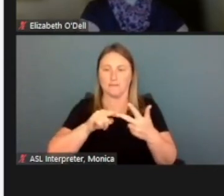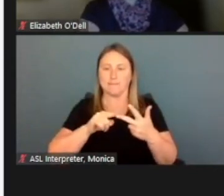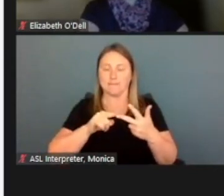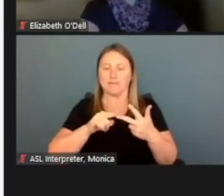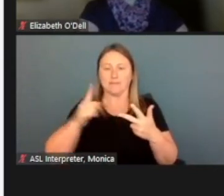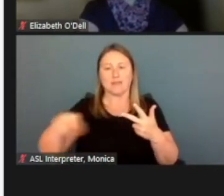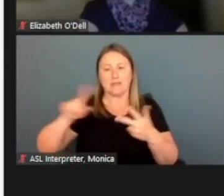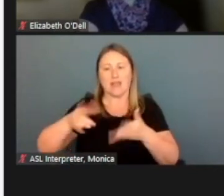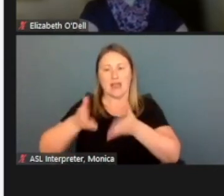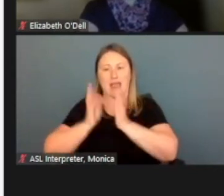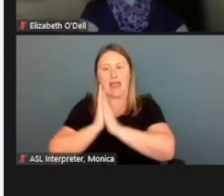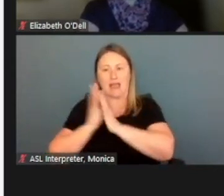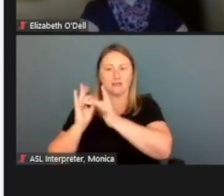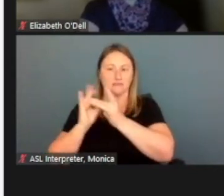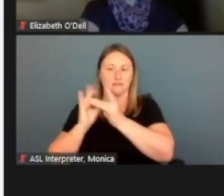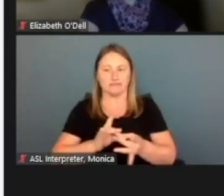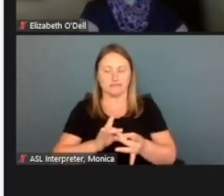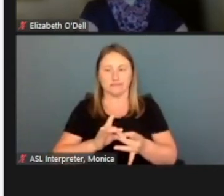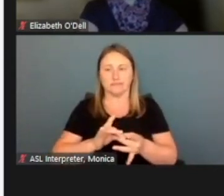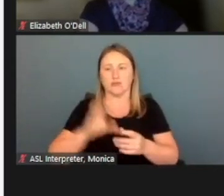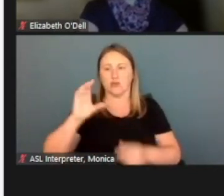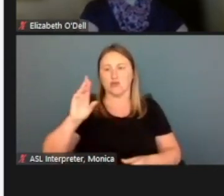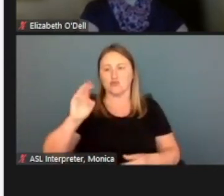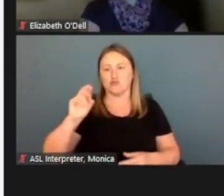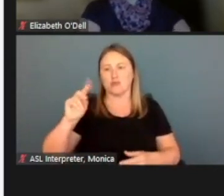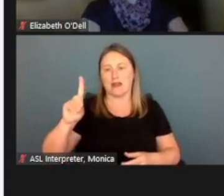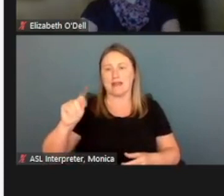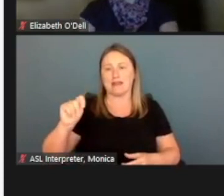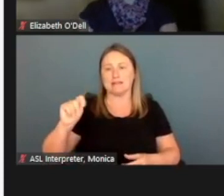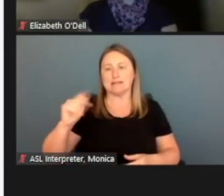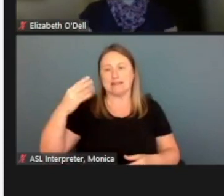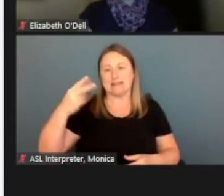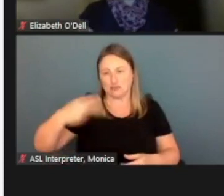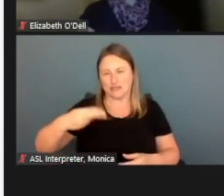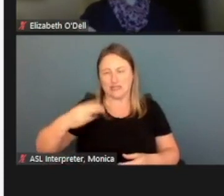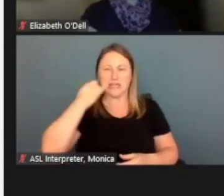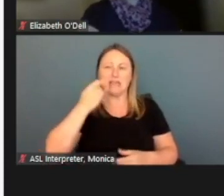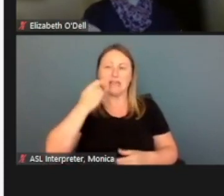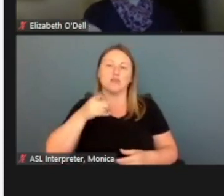regarding their credit history. So, if you've ever bought something on credit.